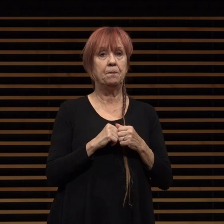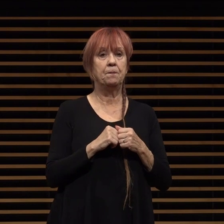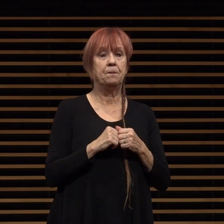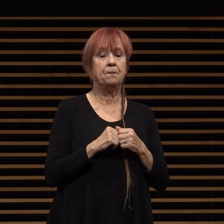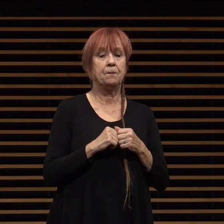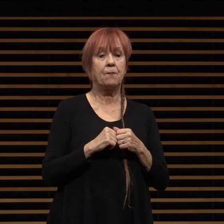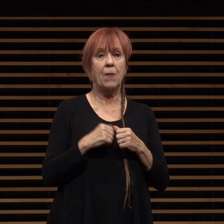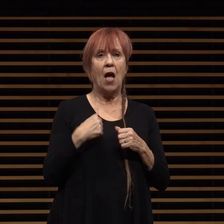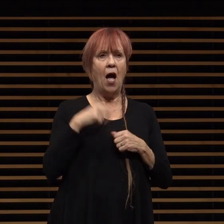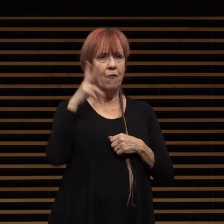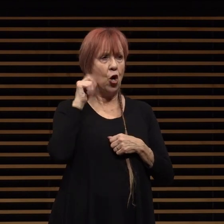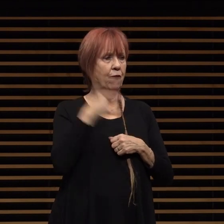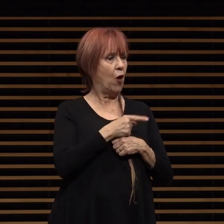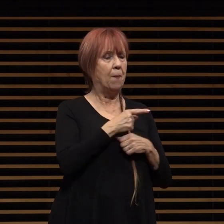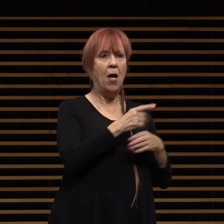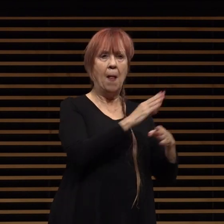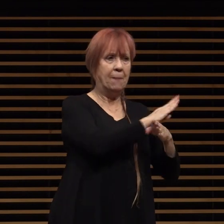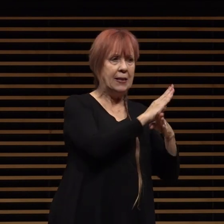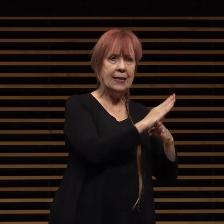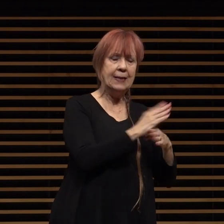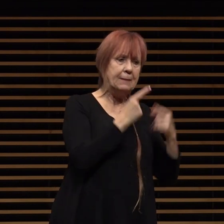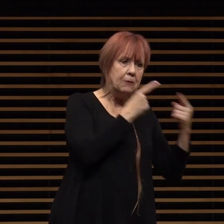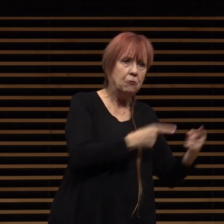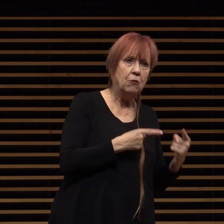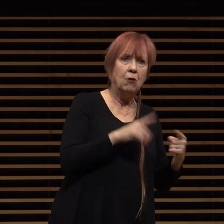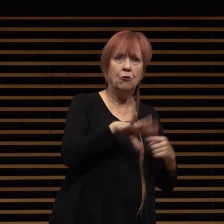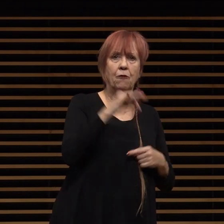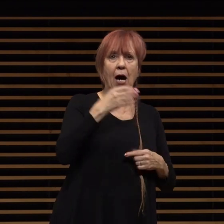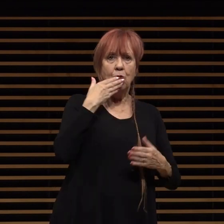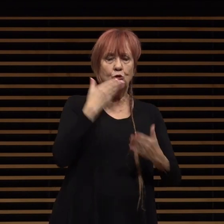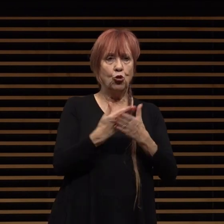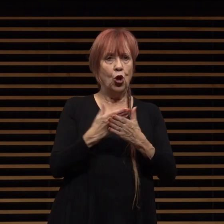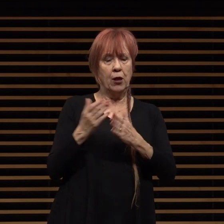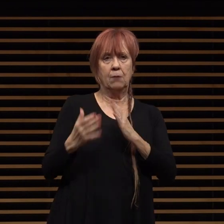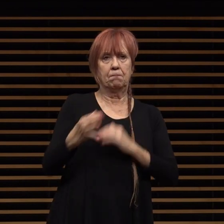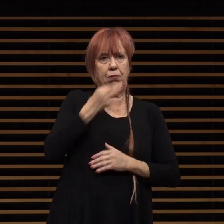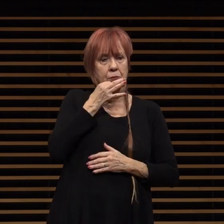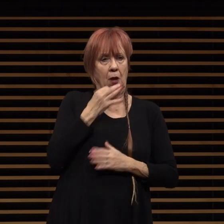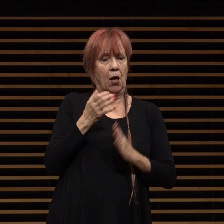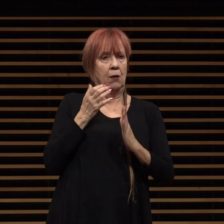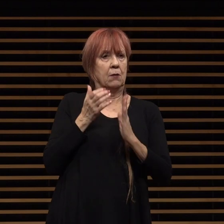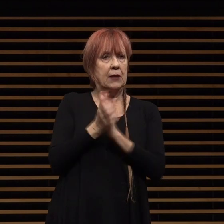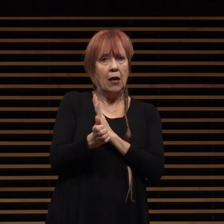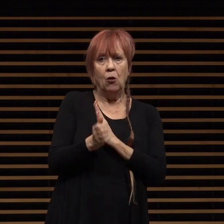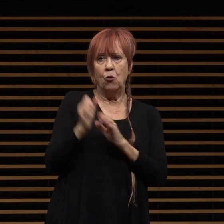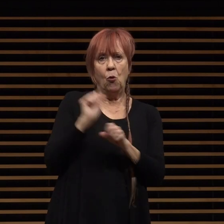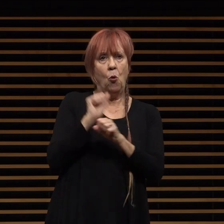employers that struggle to find well-trained and reliable workers in